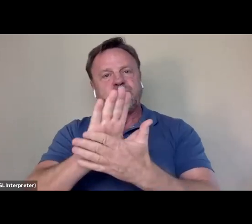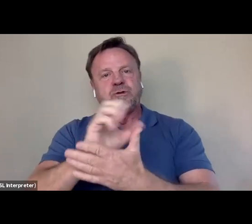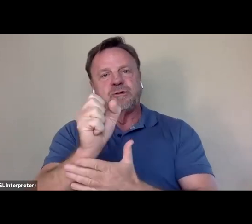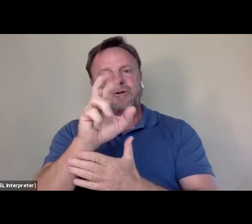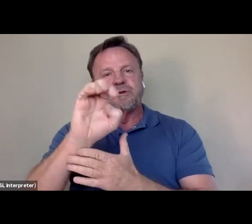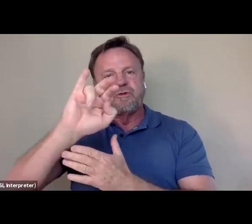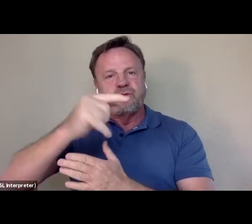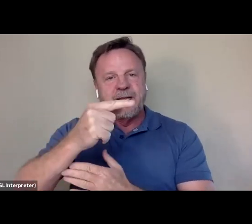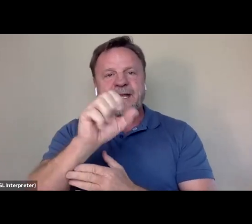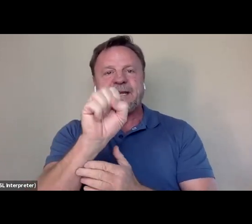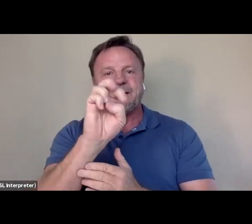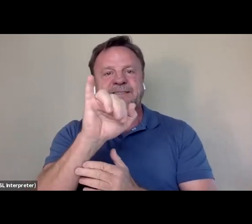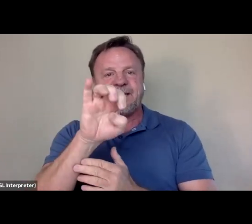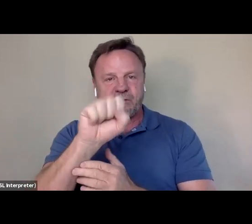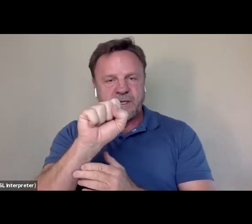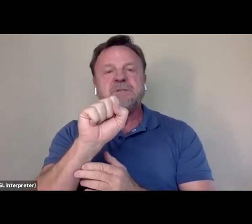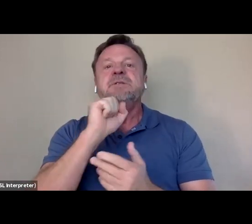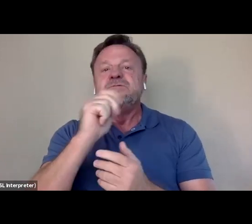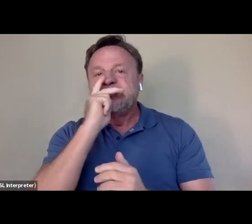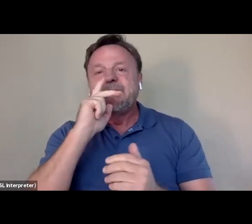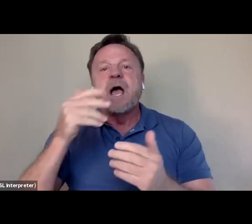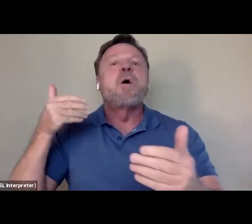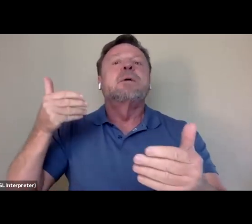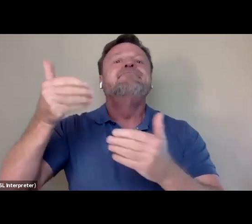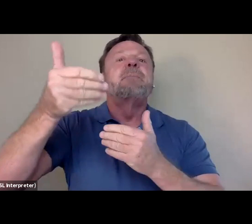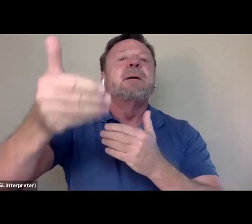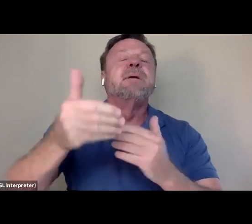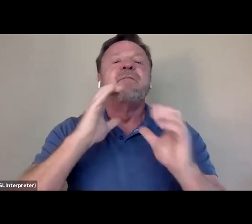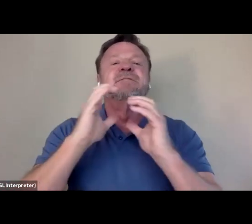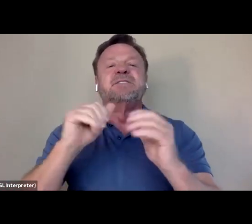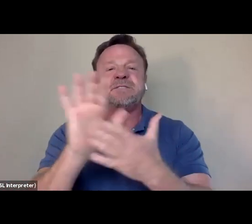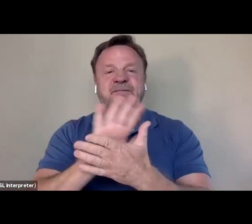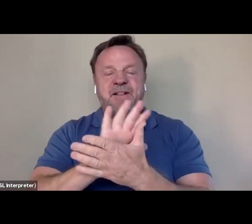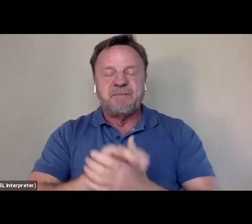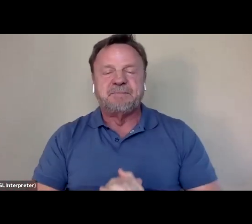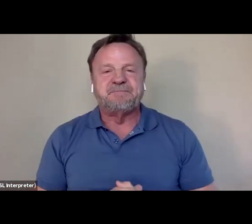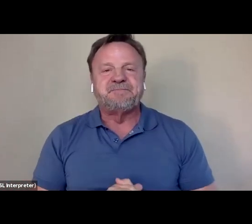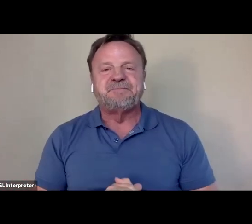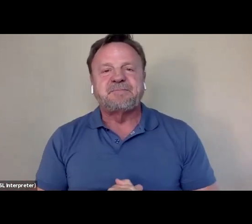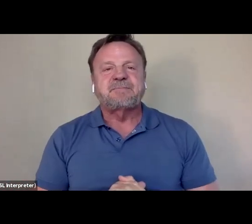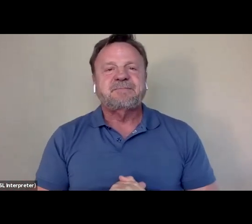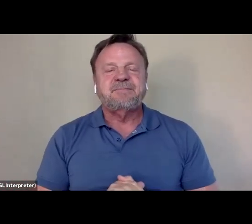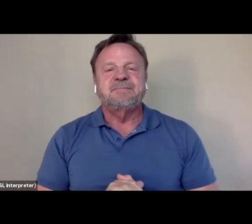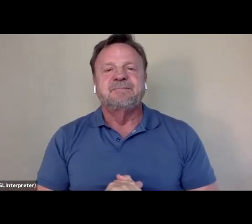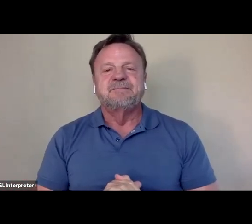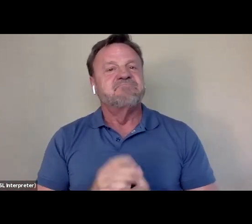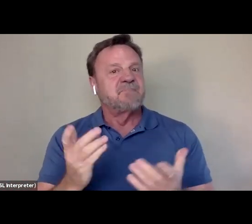to find out our upcoming conversations and films, and that is all from me.